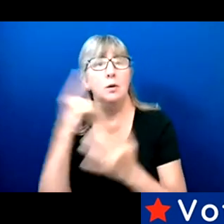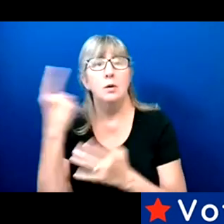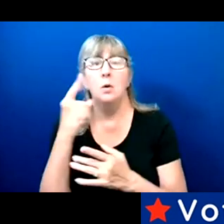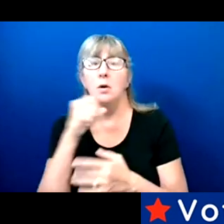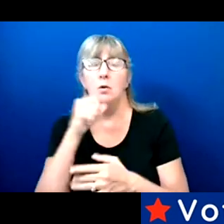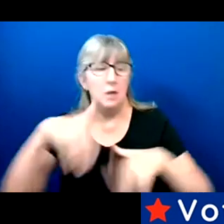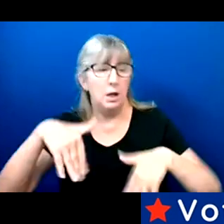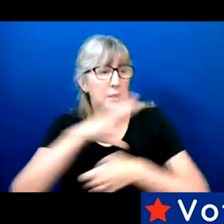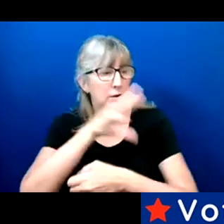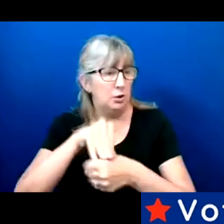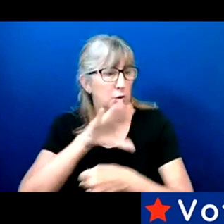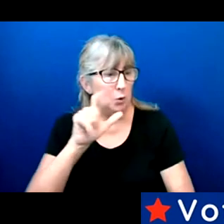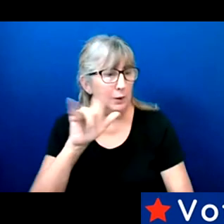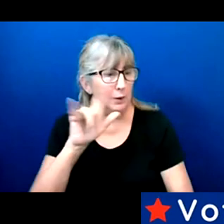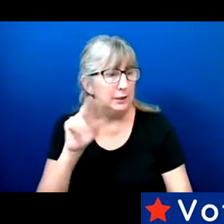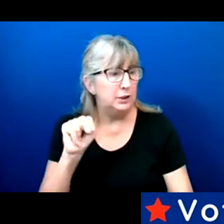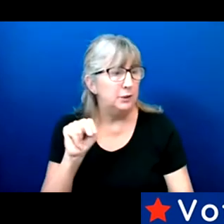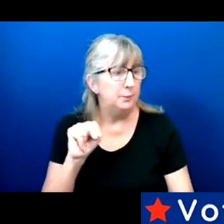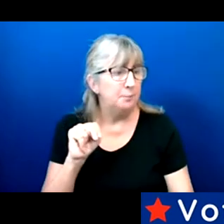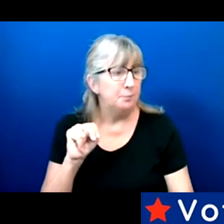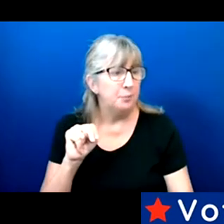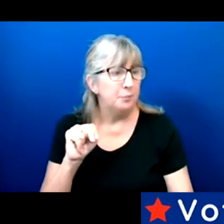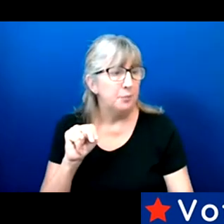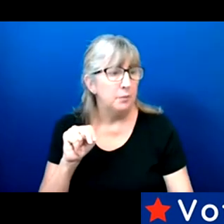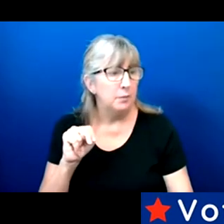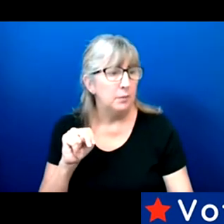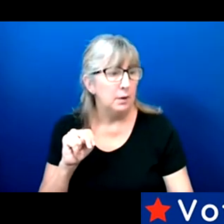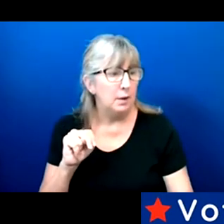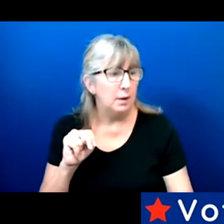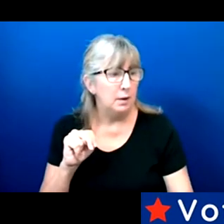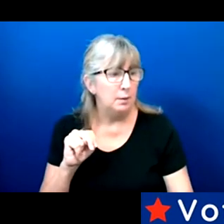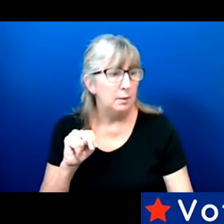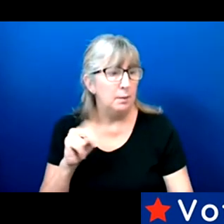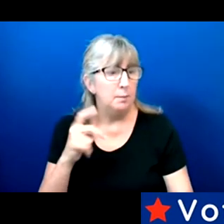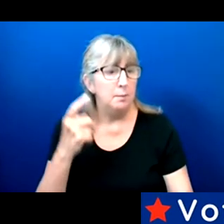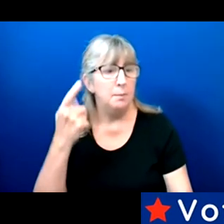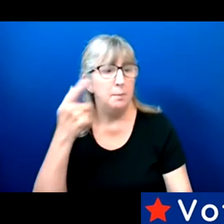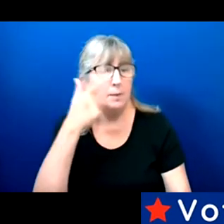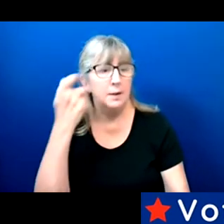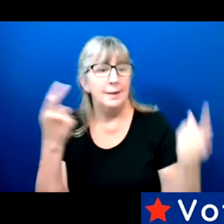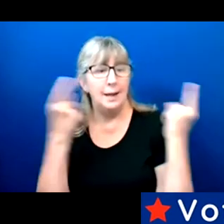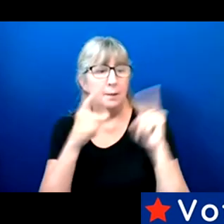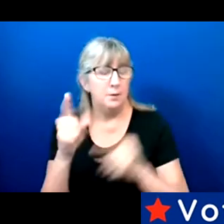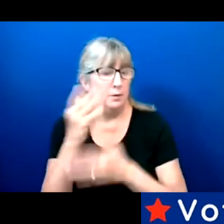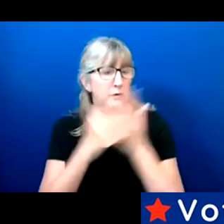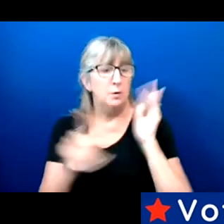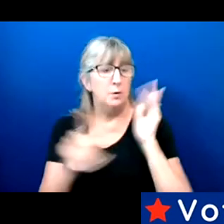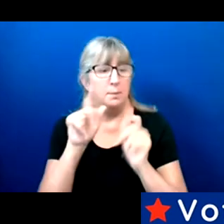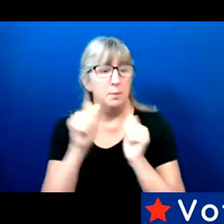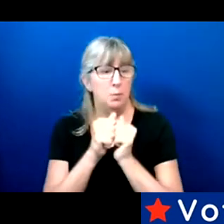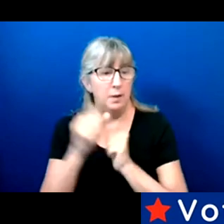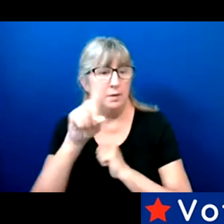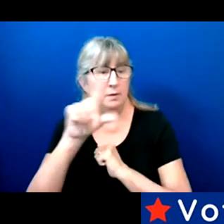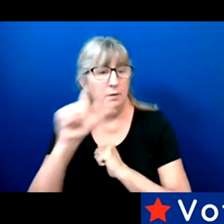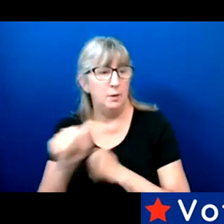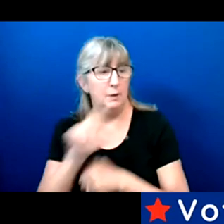of your work, reach out to them, because inevitably, there are people with disabilities in their spaces.